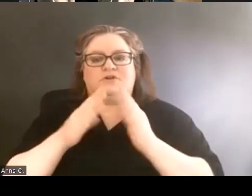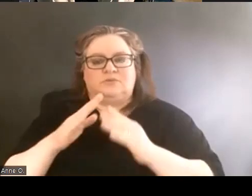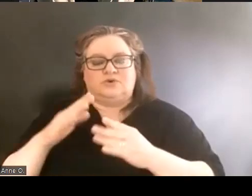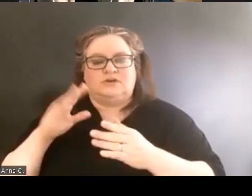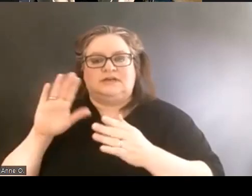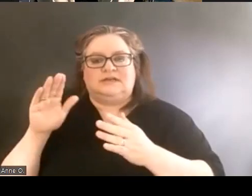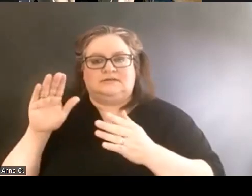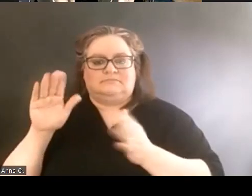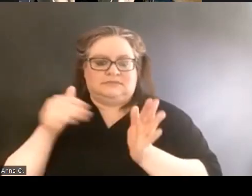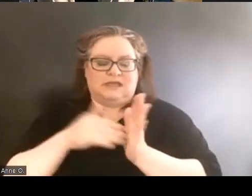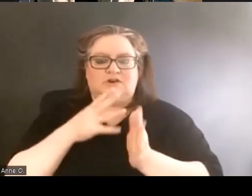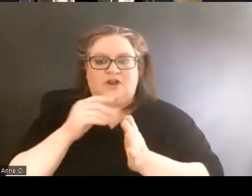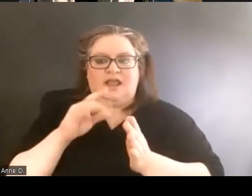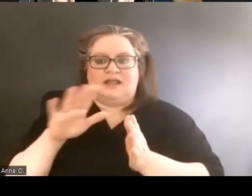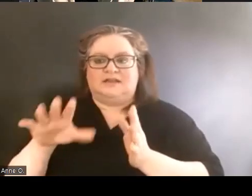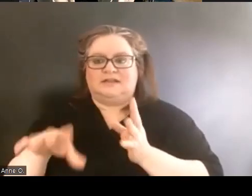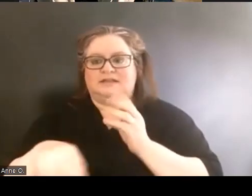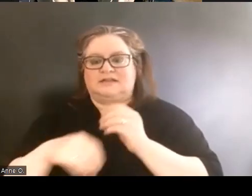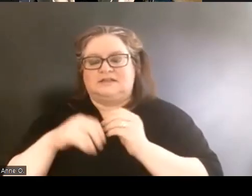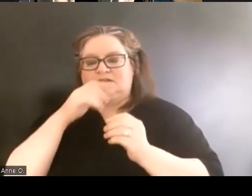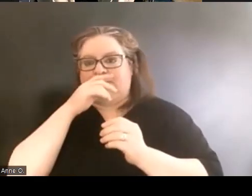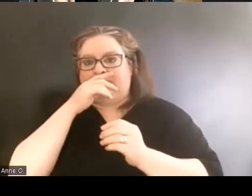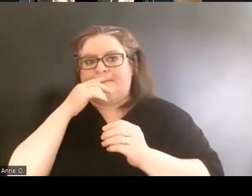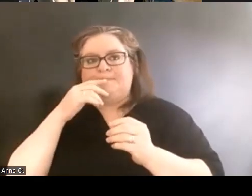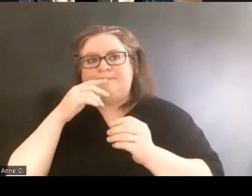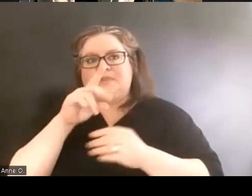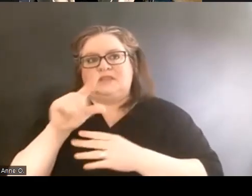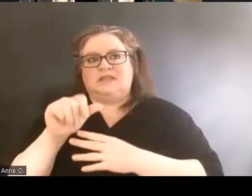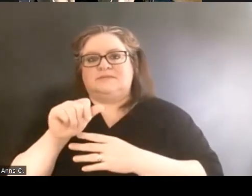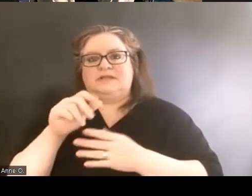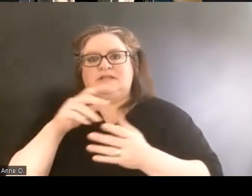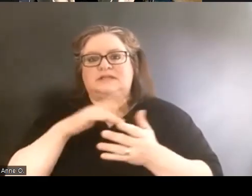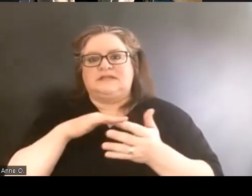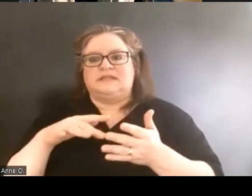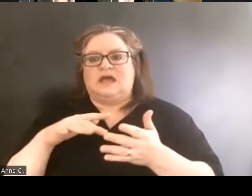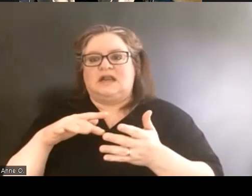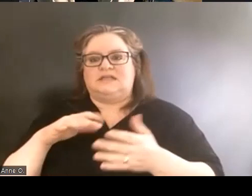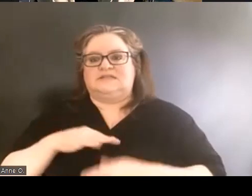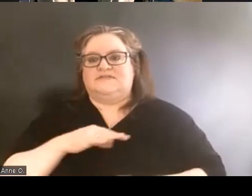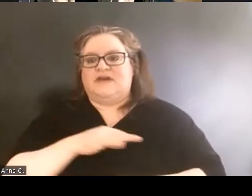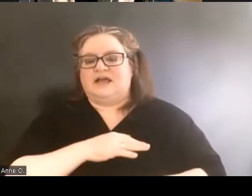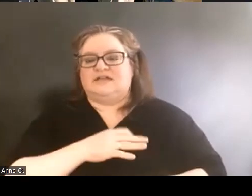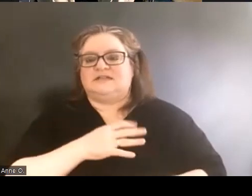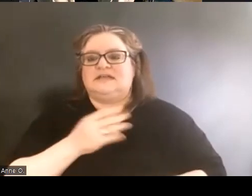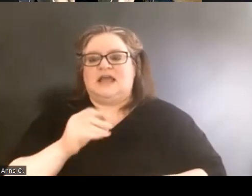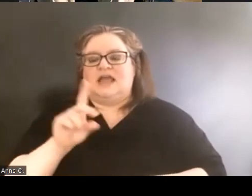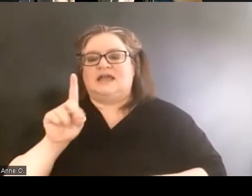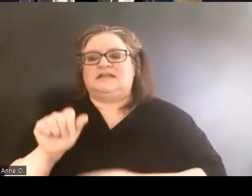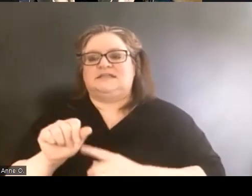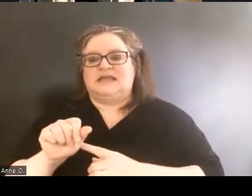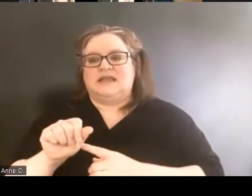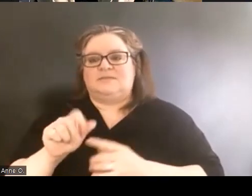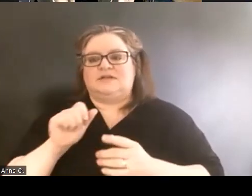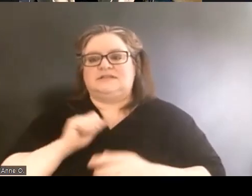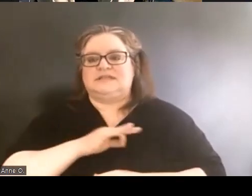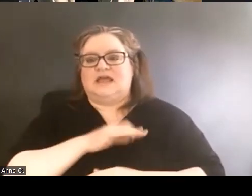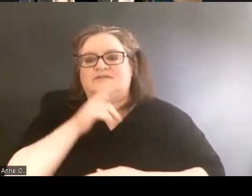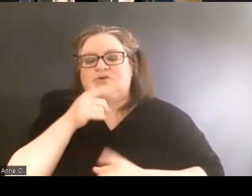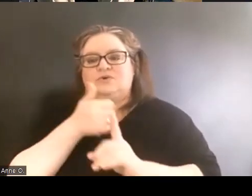there were disability studies faculty and disabled staff who were also interested